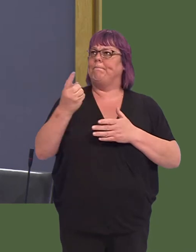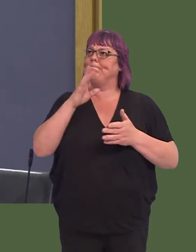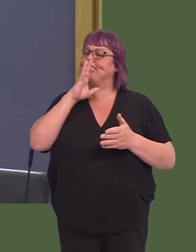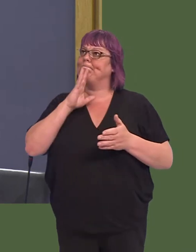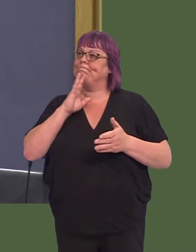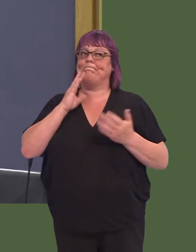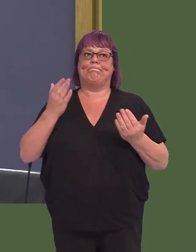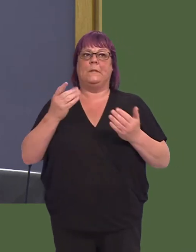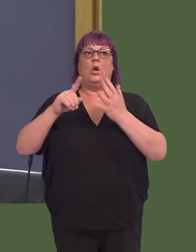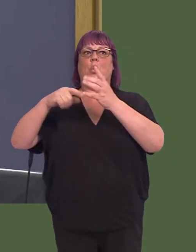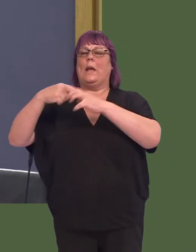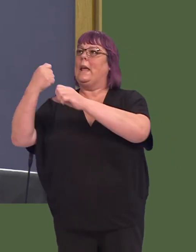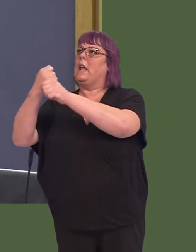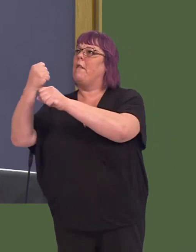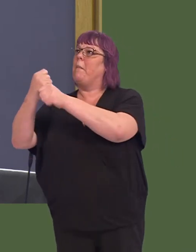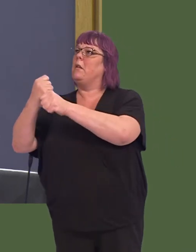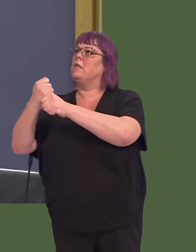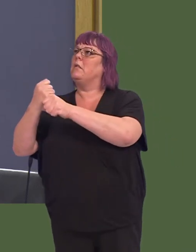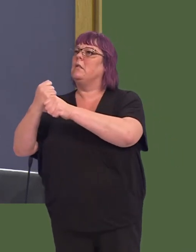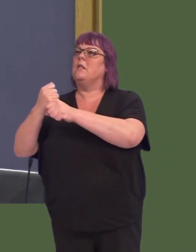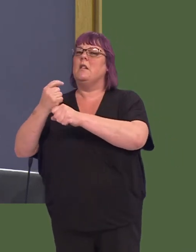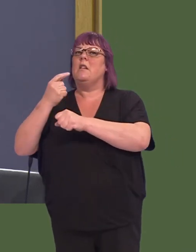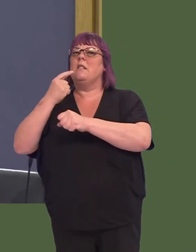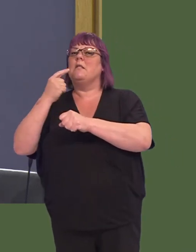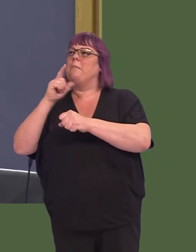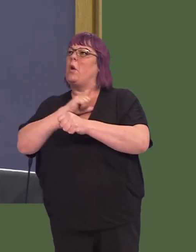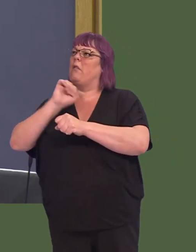Sadly, under this UK Government, these people are the many and not the few.